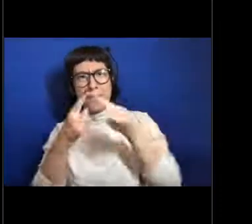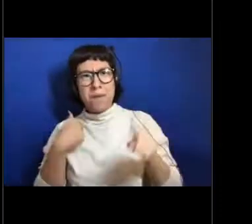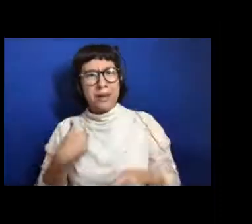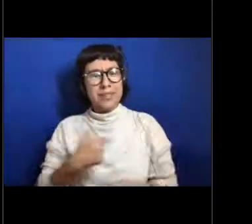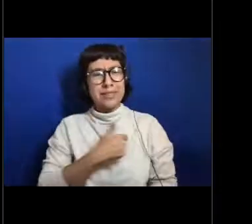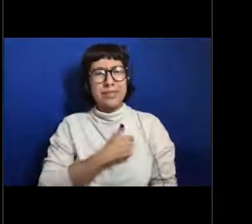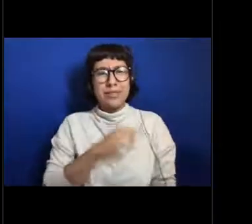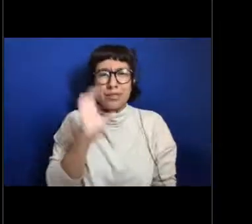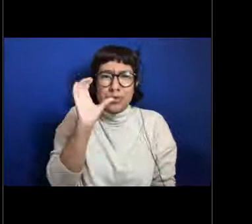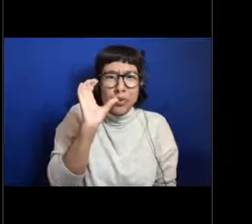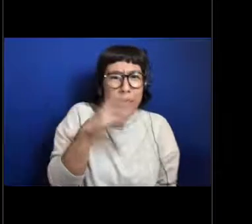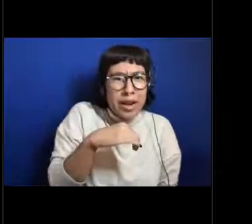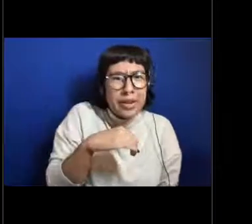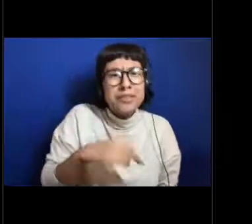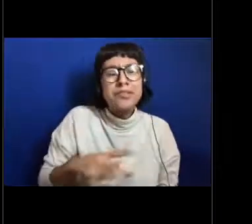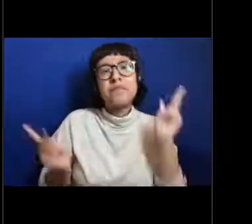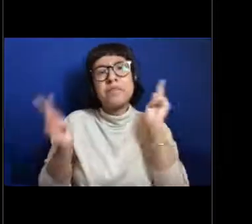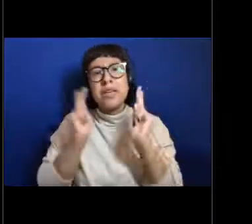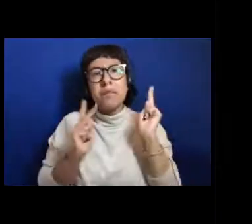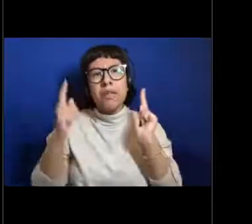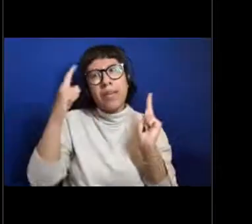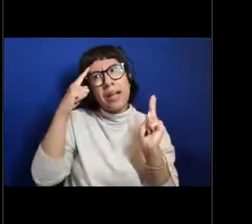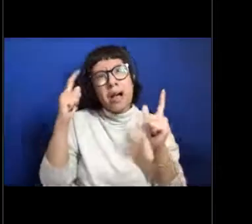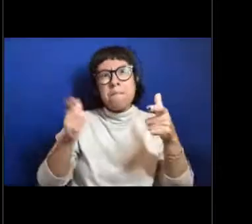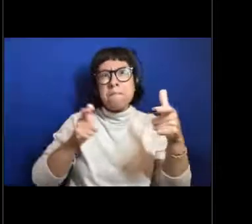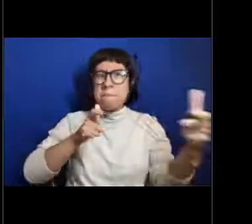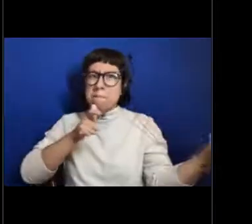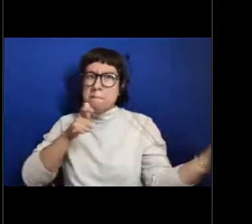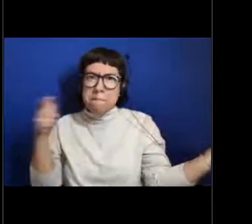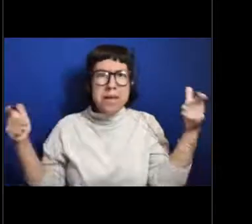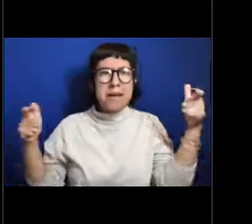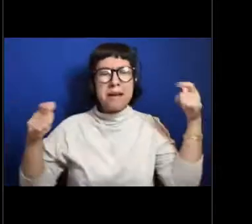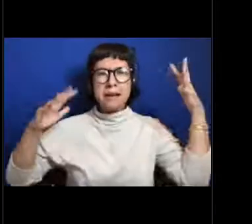A lot of people think of it being big and dark, just like you guys said.